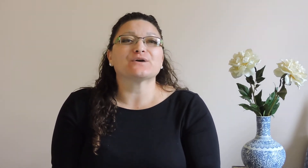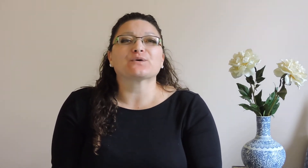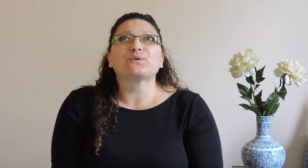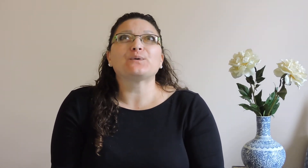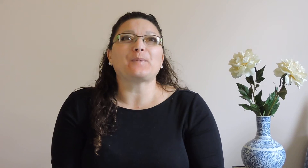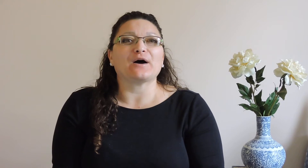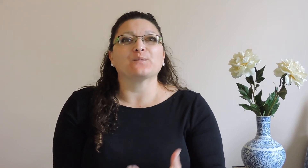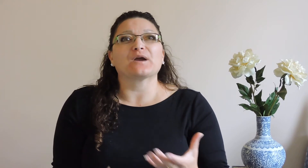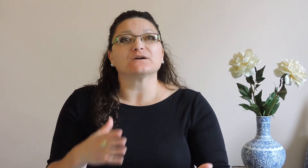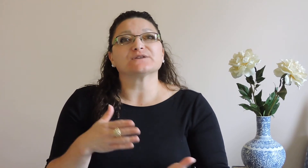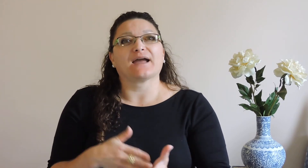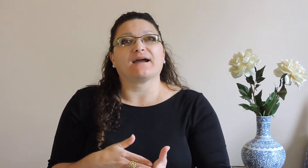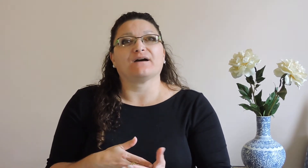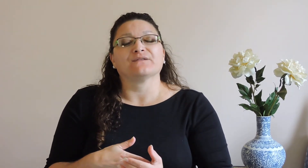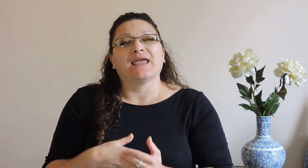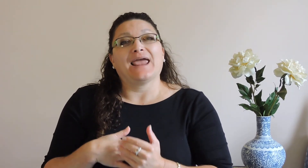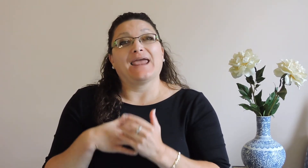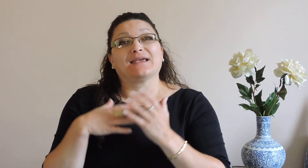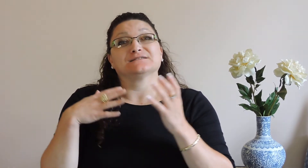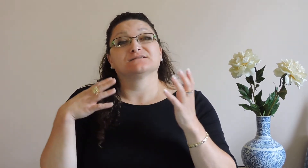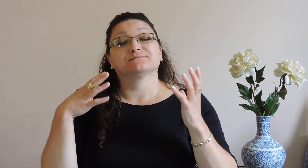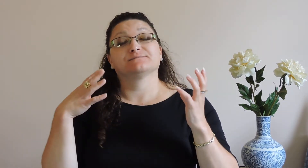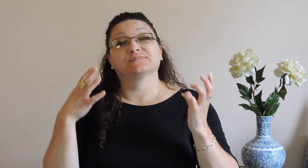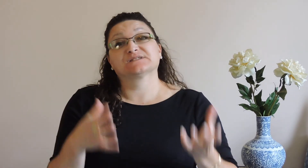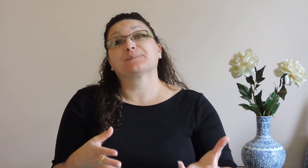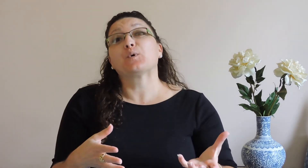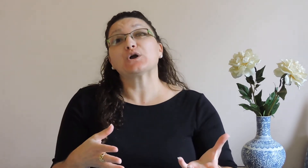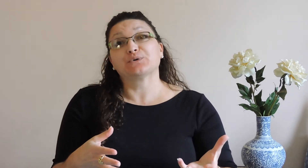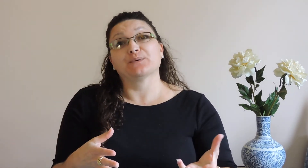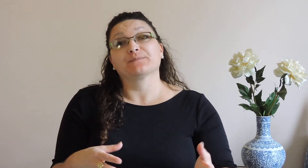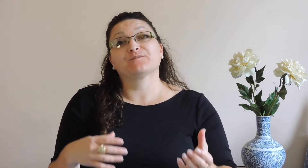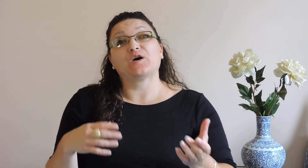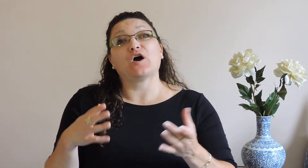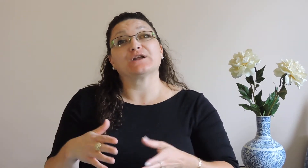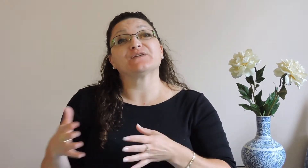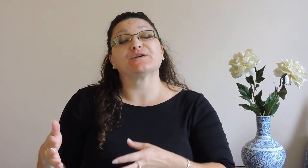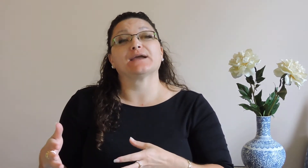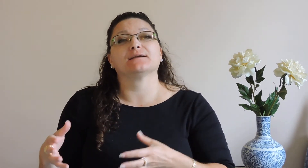the cool part is we also have a support group for hard of hearing